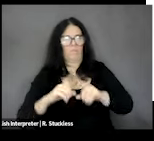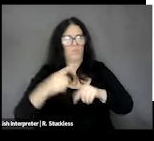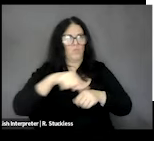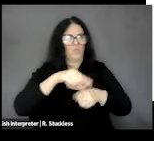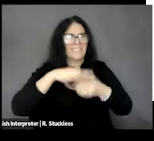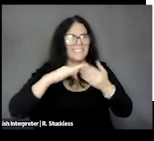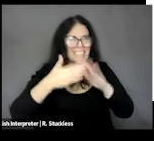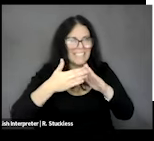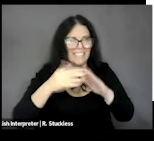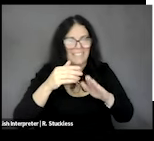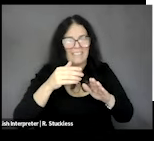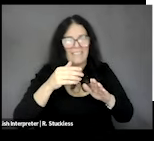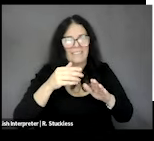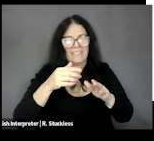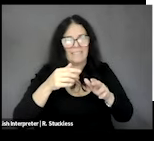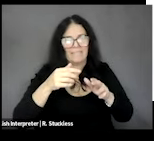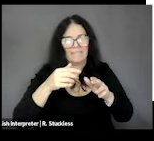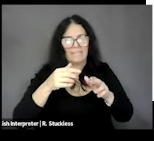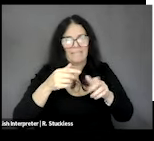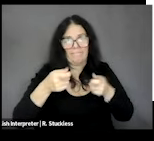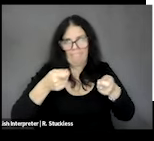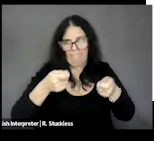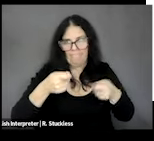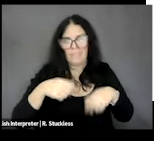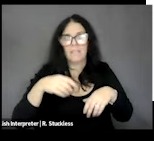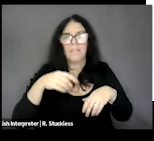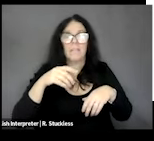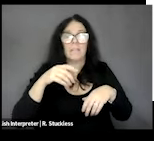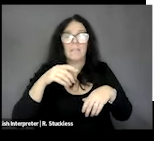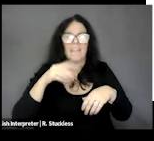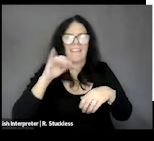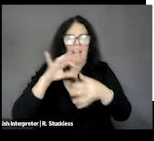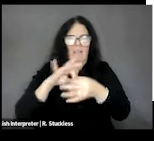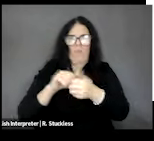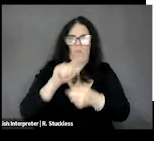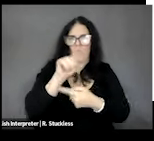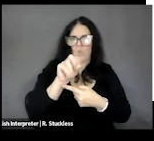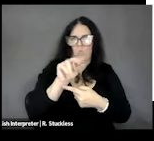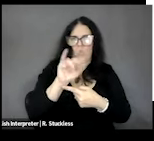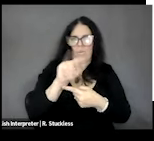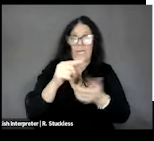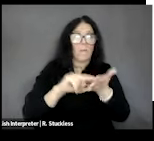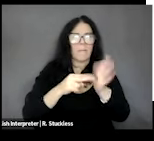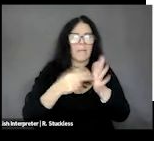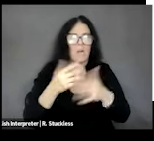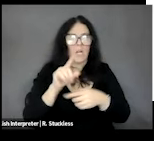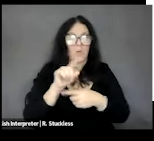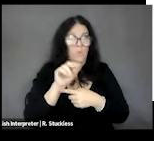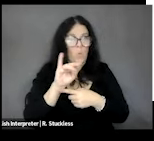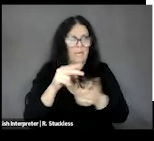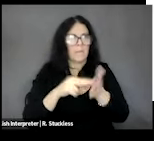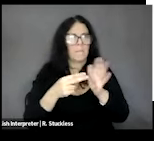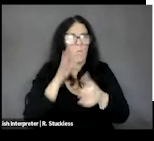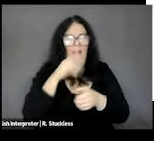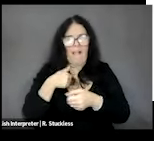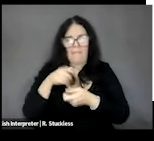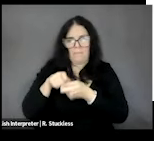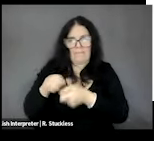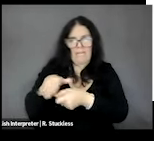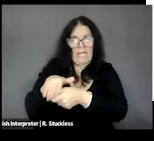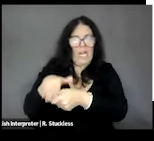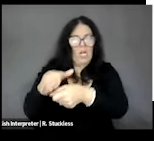zoning, and what I mean by zoning is just, you know, setting aside certain areas within